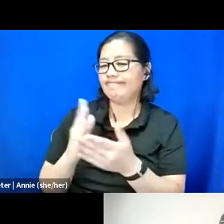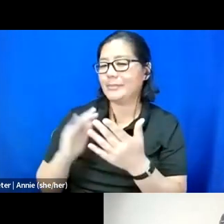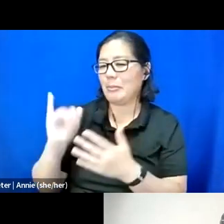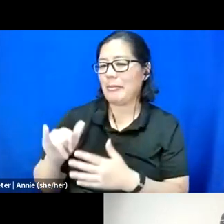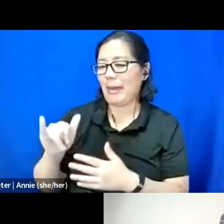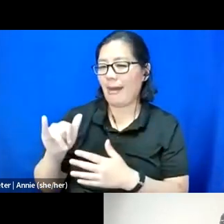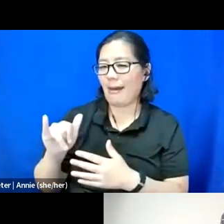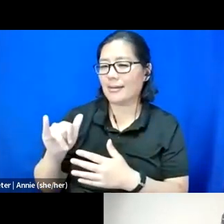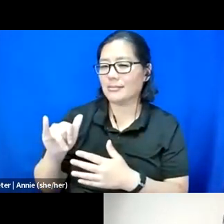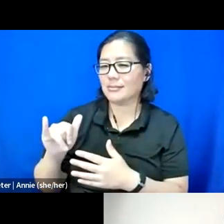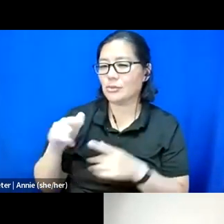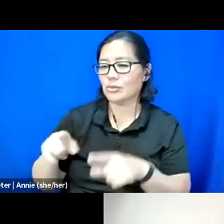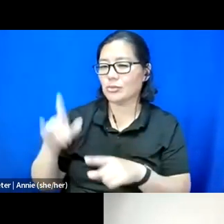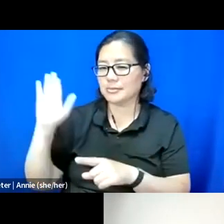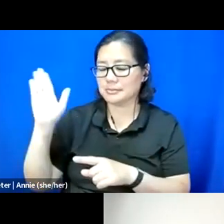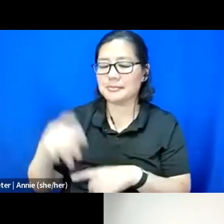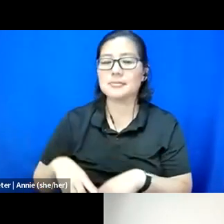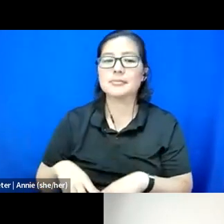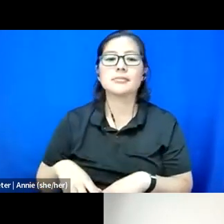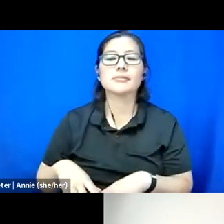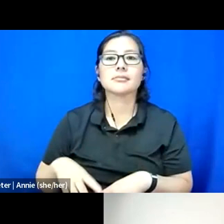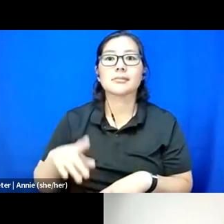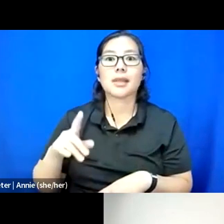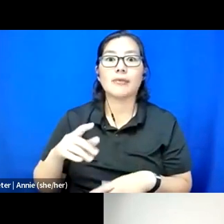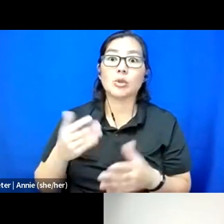like that constantly having to justify not only your own existence,